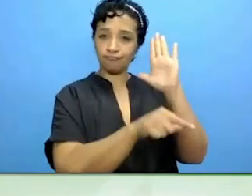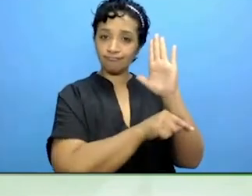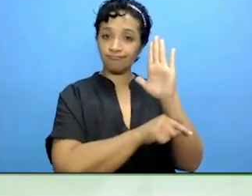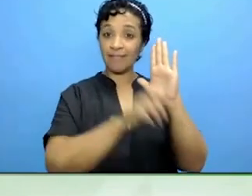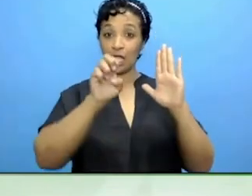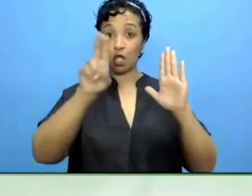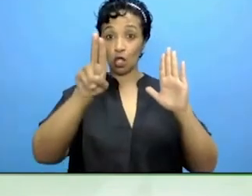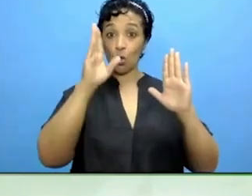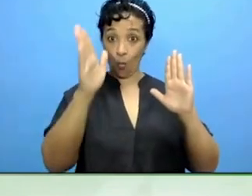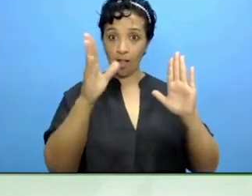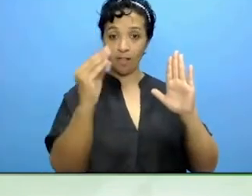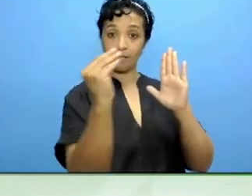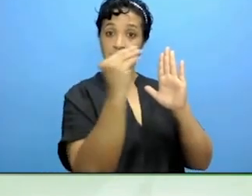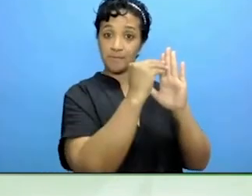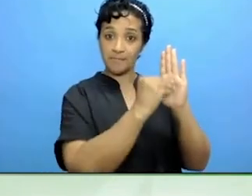strategies et cetera?